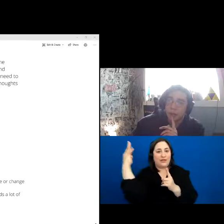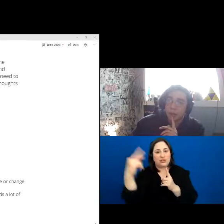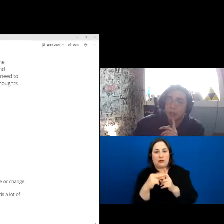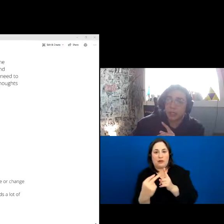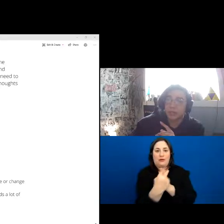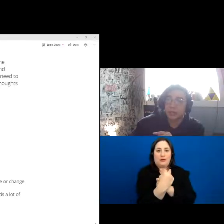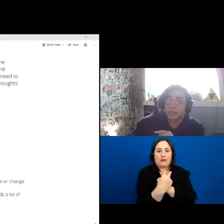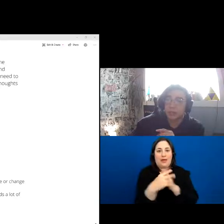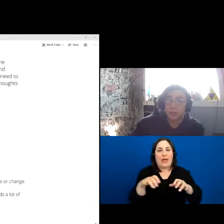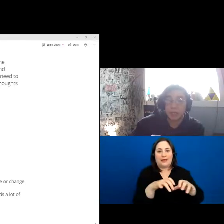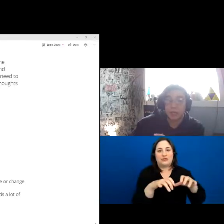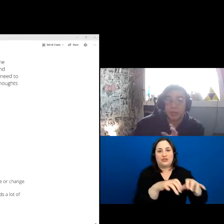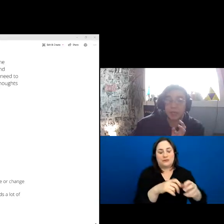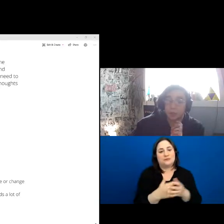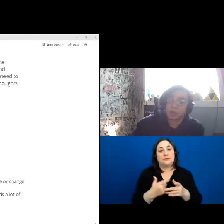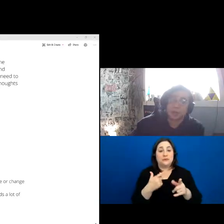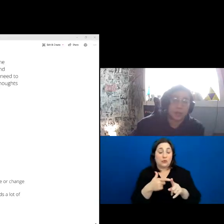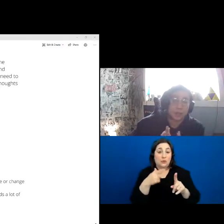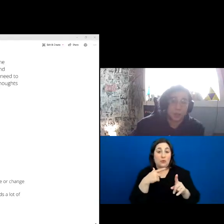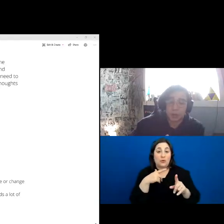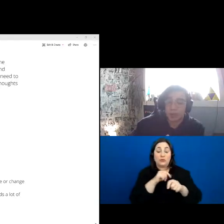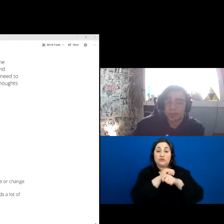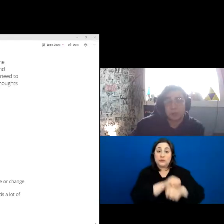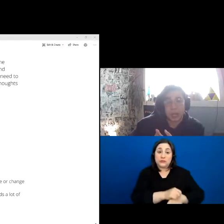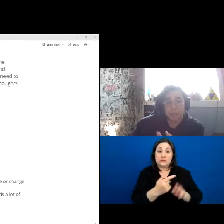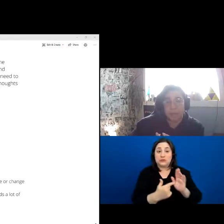The tradition perspective is represented of course by Chief Black Bear.